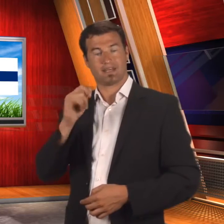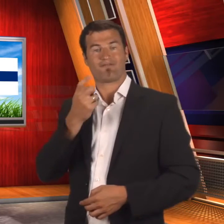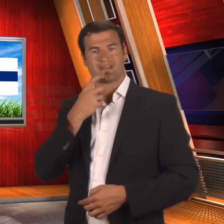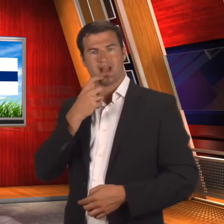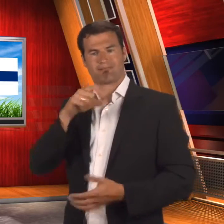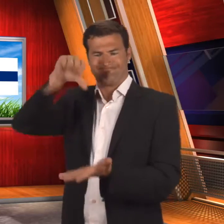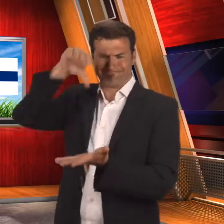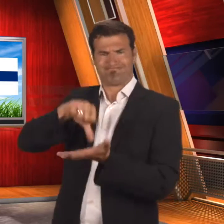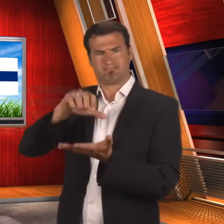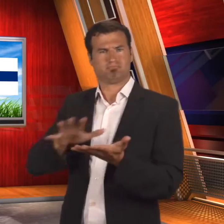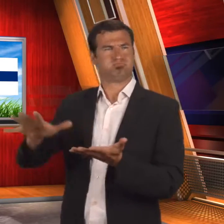Helsinki, Finland. This competition is open to all deaf and